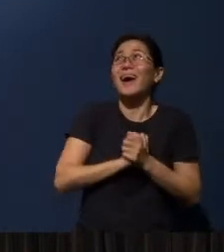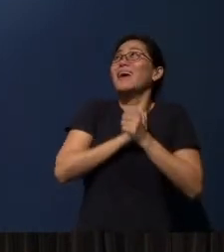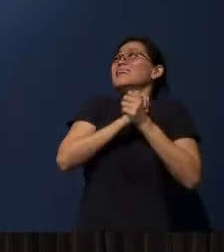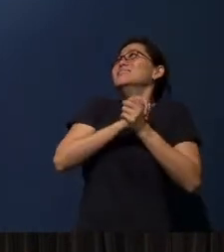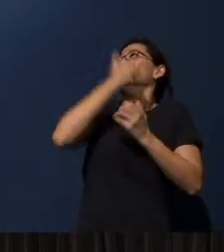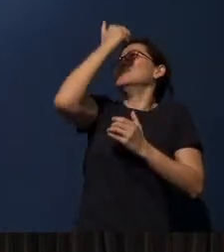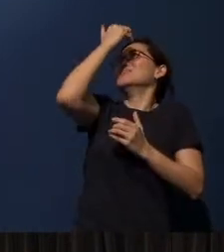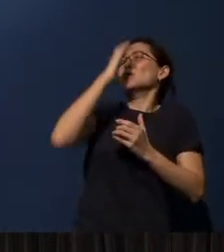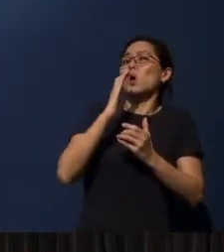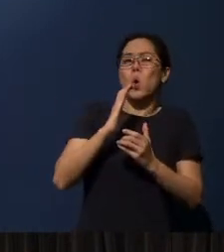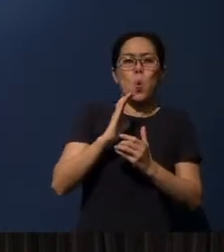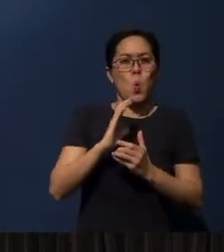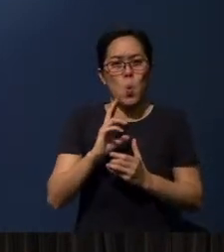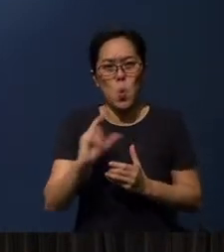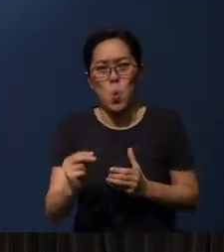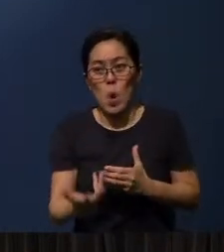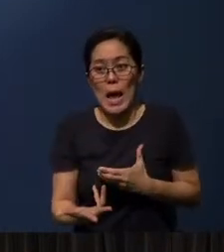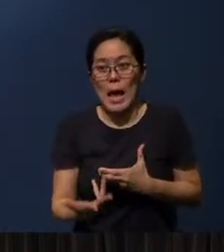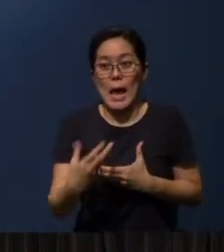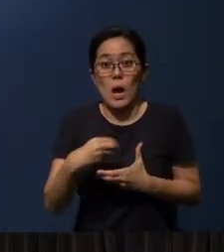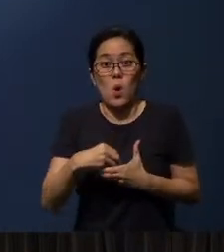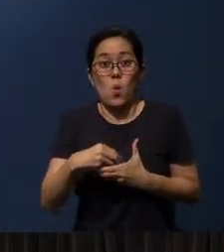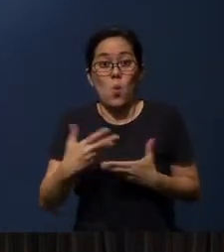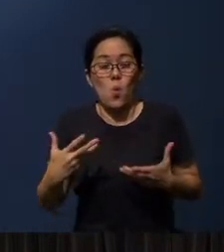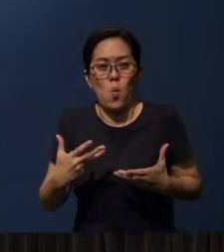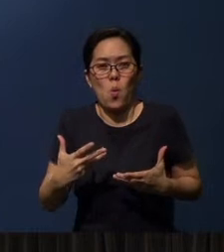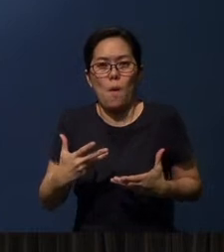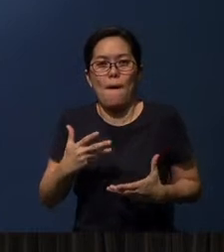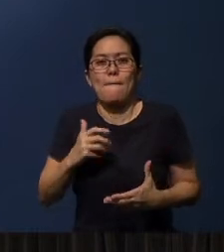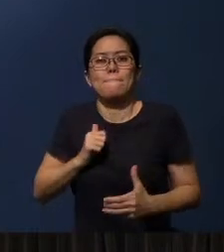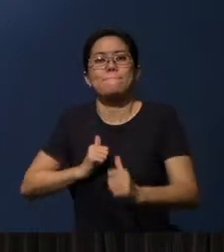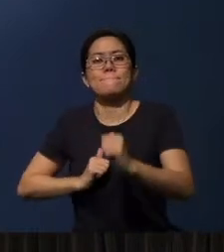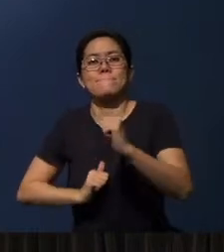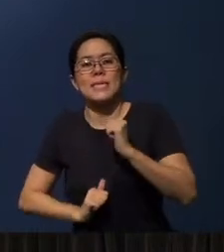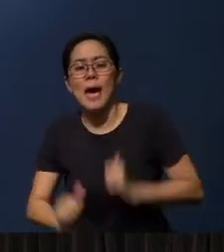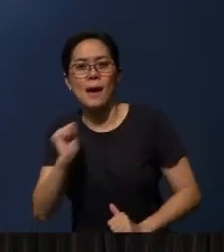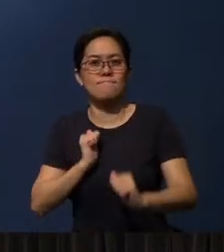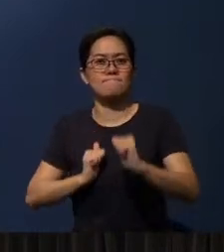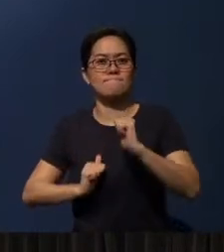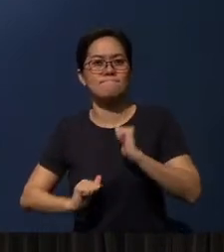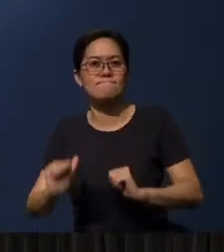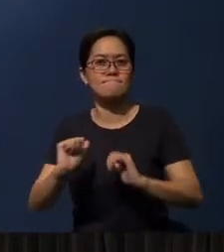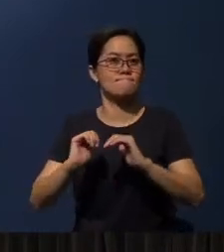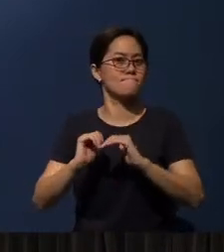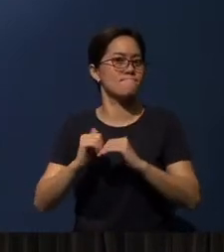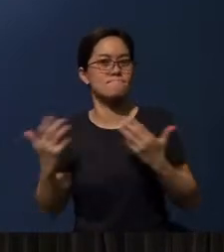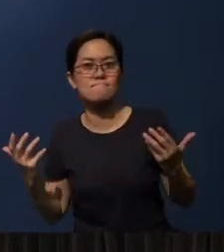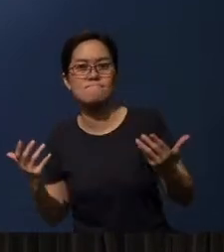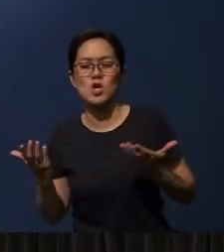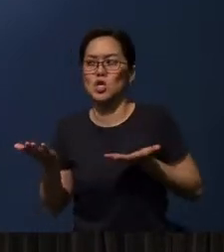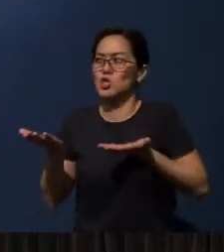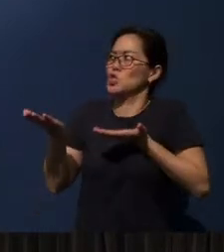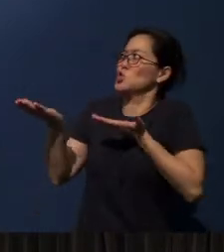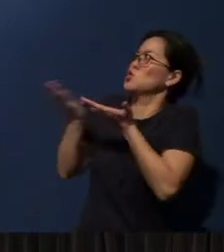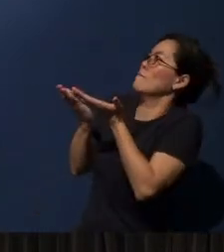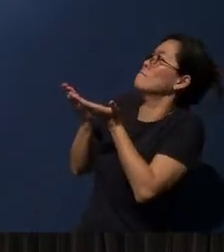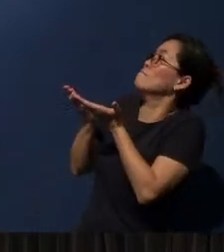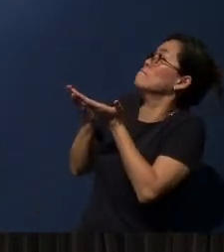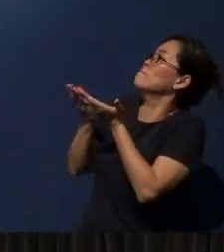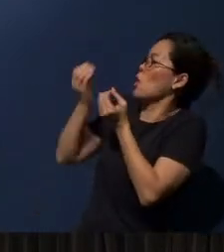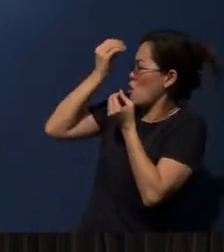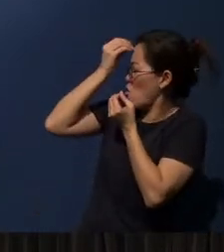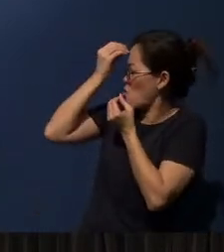It includes the acting out of the faith by serving God, and by obeying God's commands.